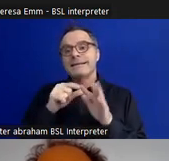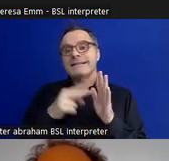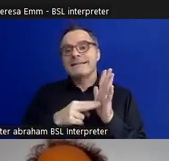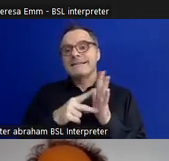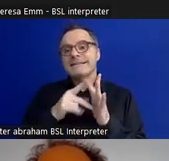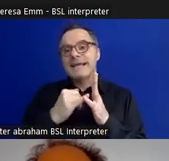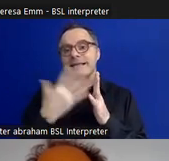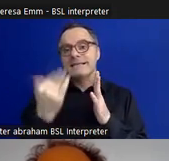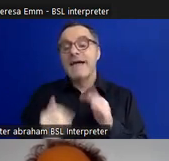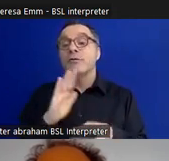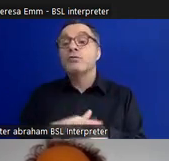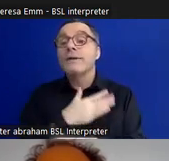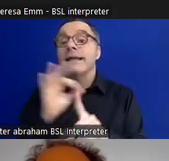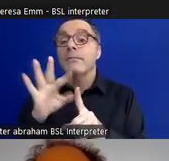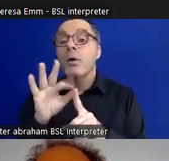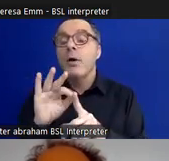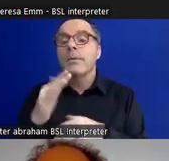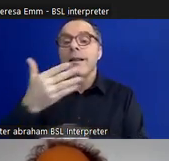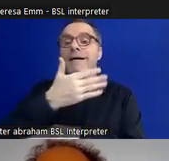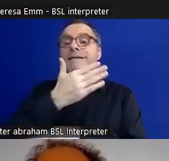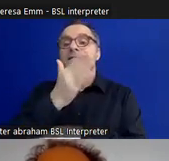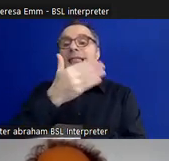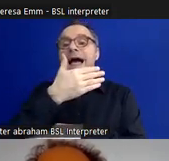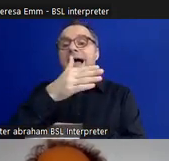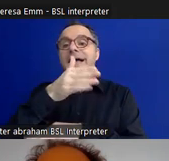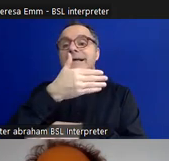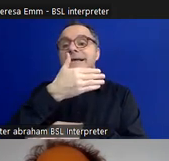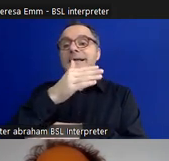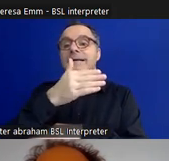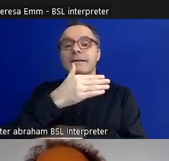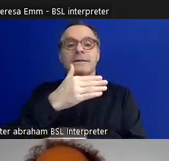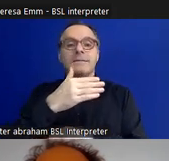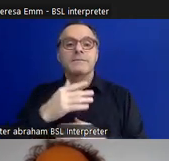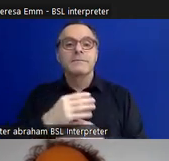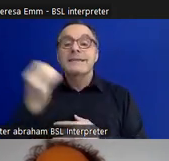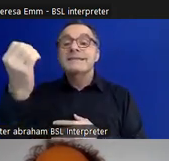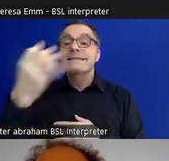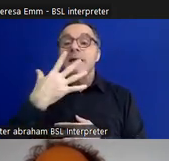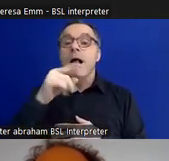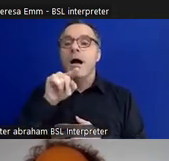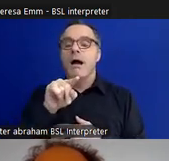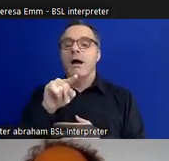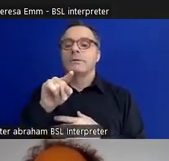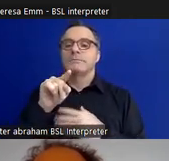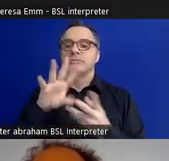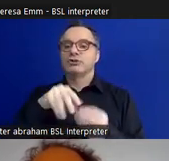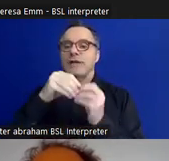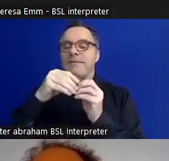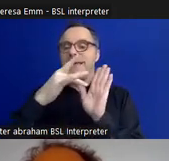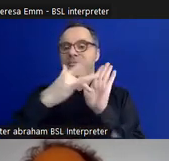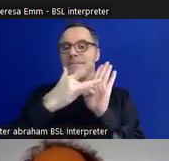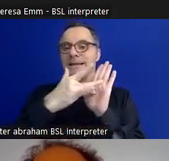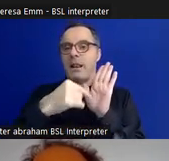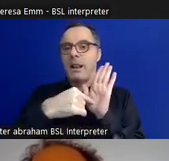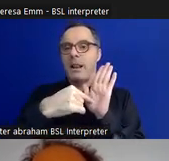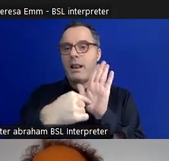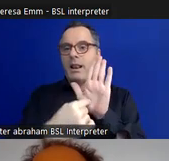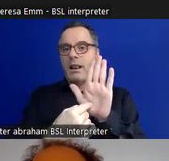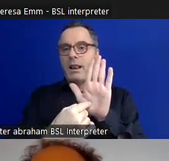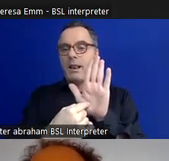and purple flag with a sunny-star shape in the middle which then has the Autistic Pride symbol